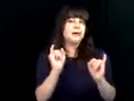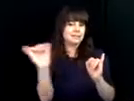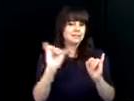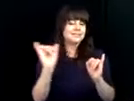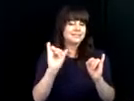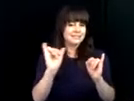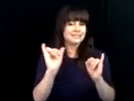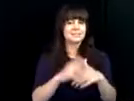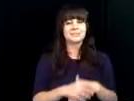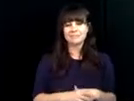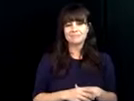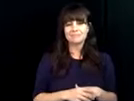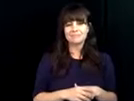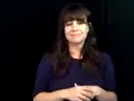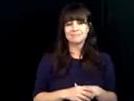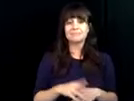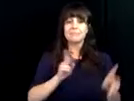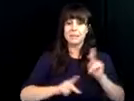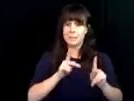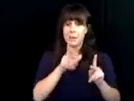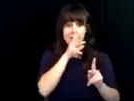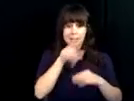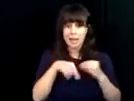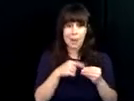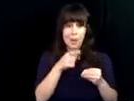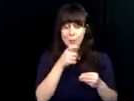that will lead individuals to find employment and they will be